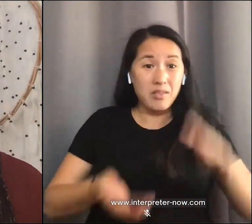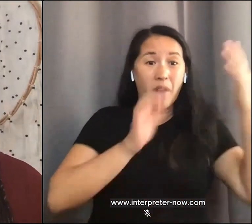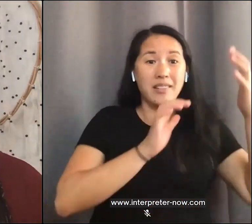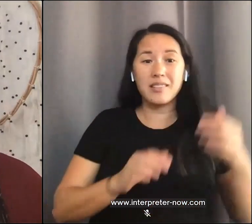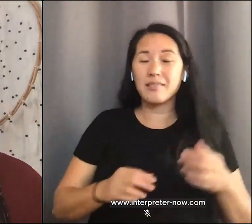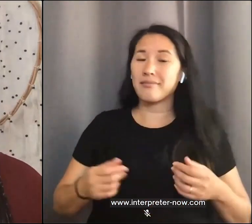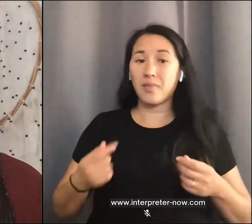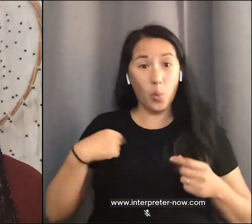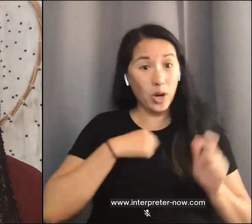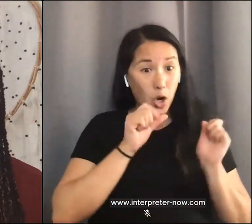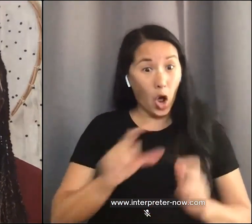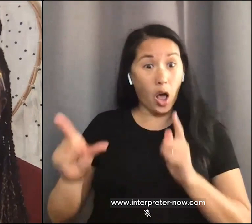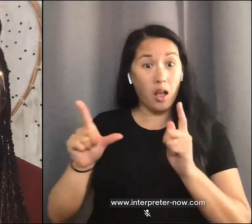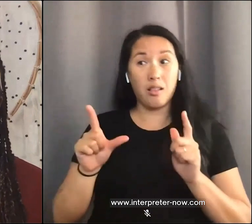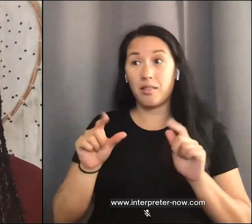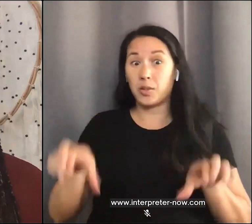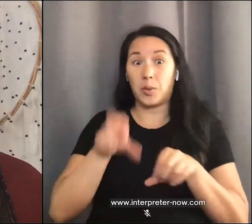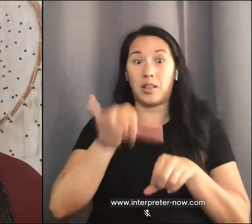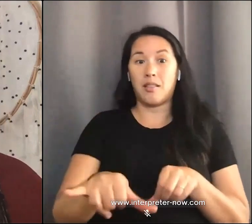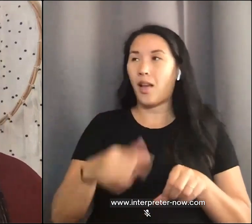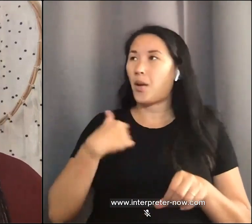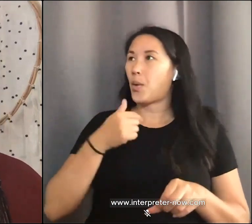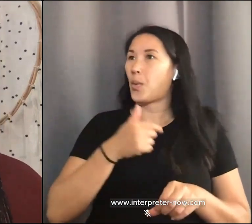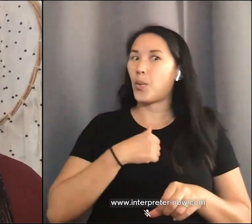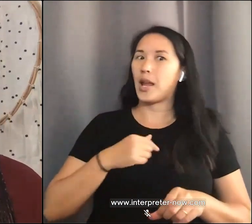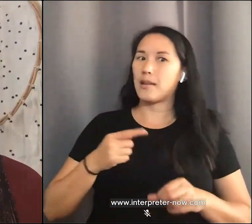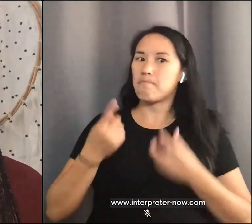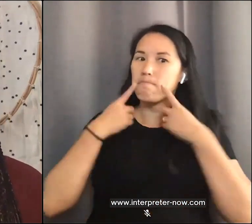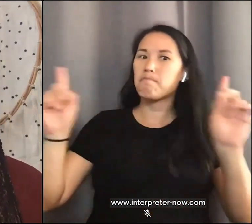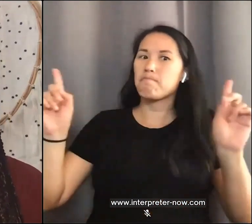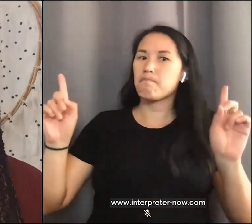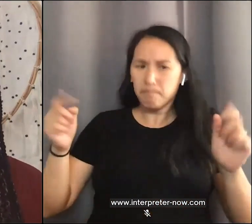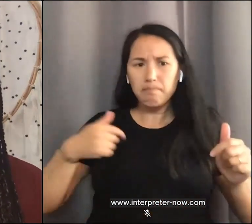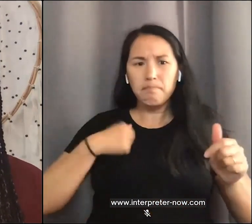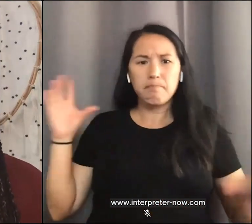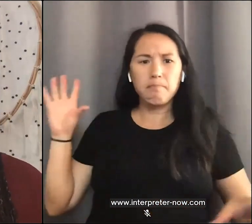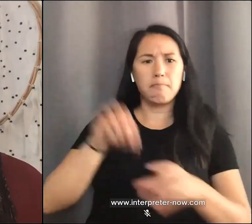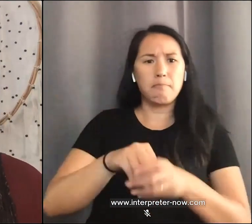all doing here today, is declaring that we are a part of this movement. But how you show